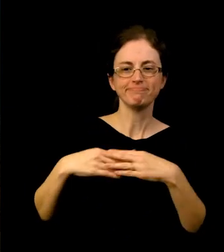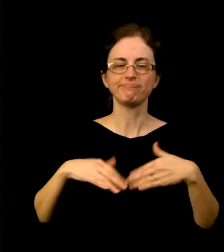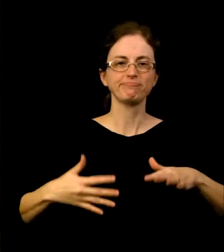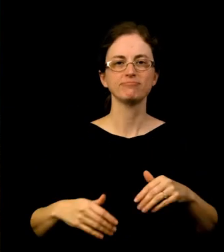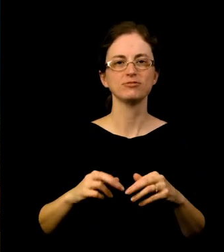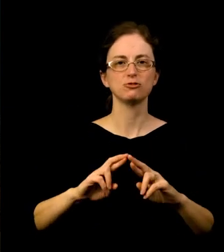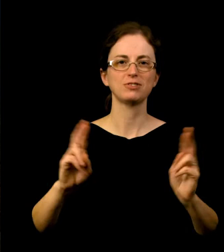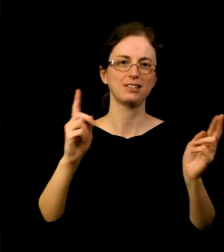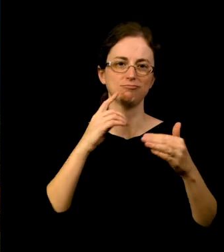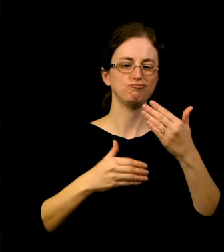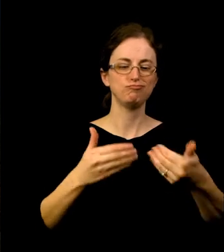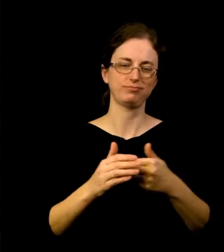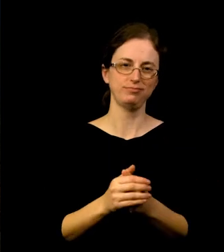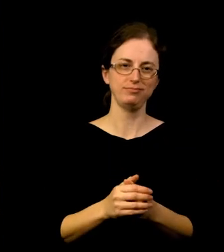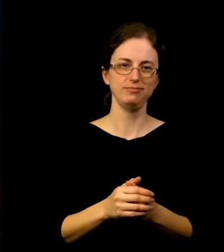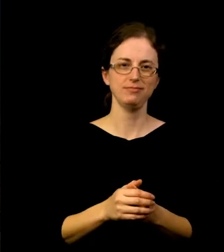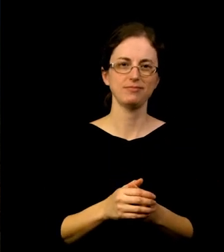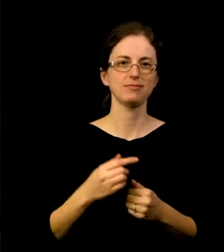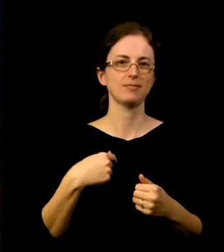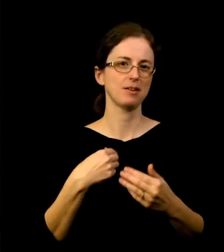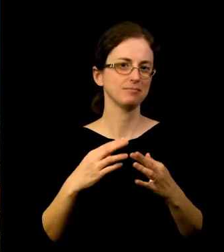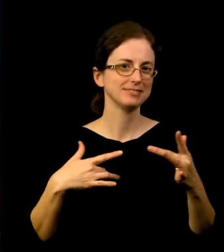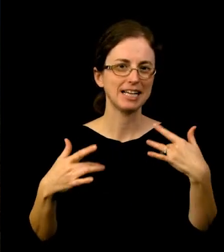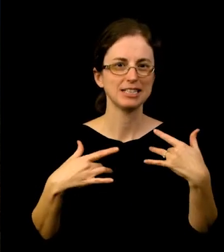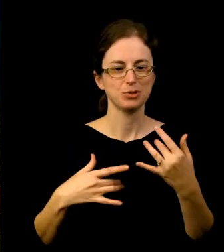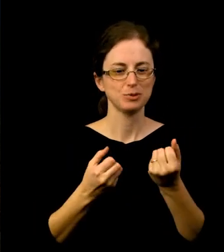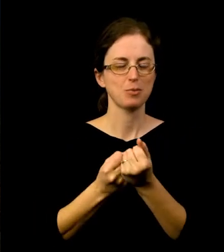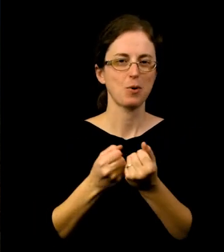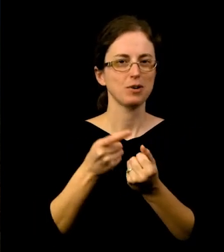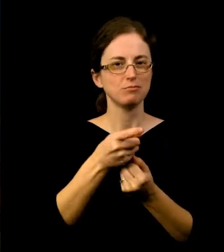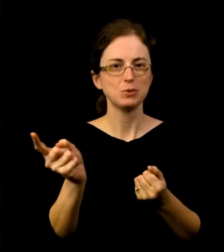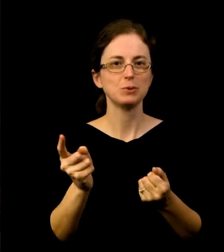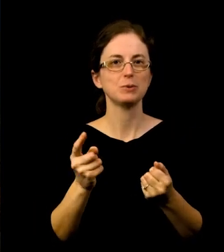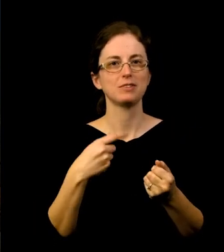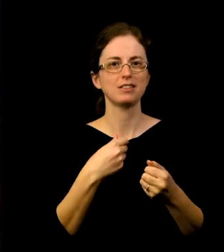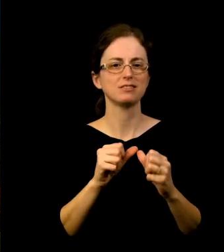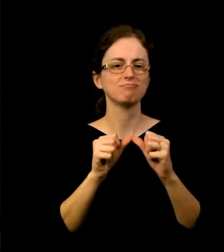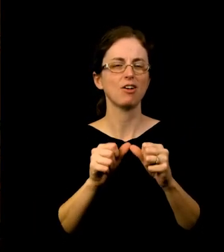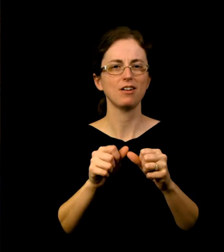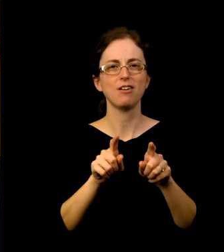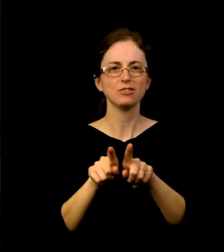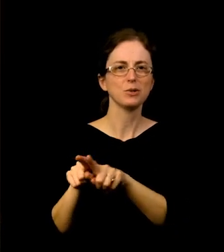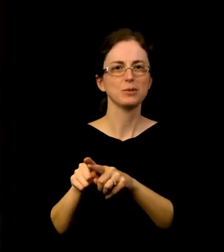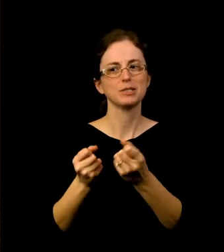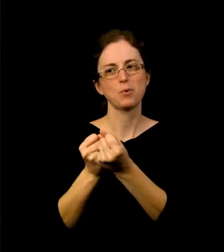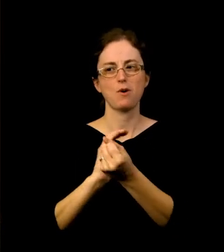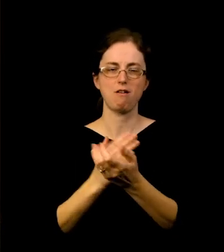Let's support our community artists so they in turn can feed our souls and uplift our spirits. Hi, there.